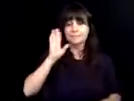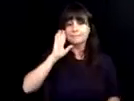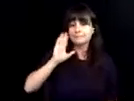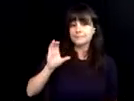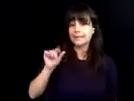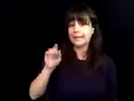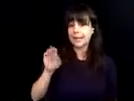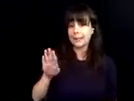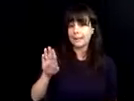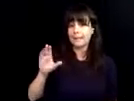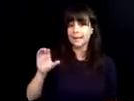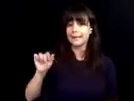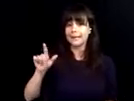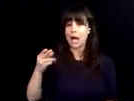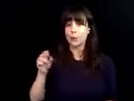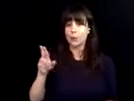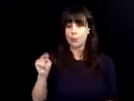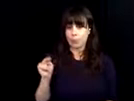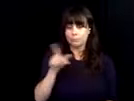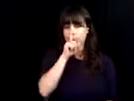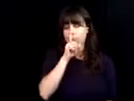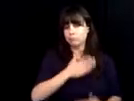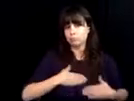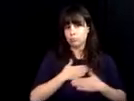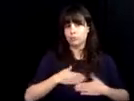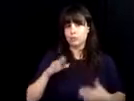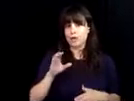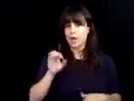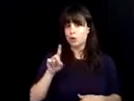help me navigate the challenges of life.